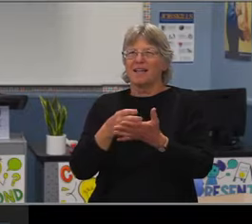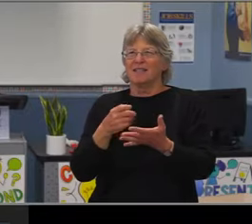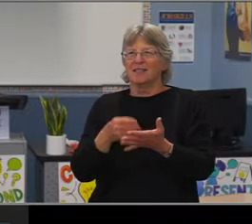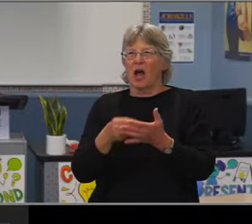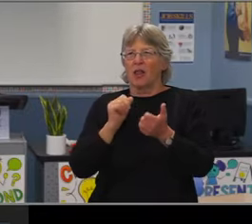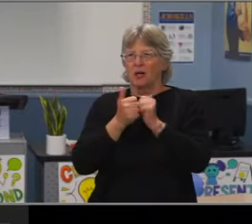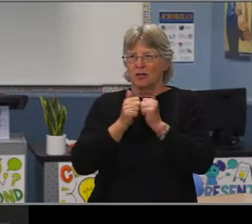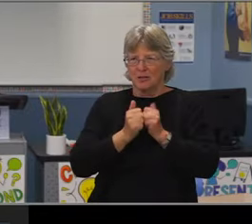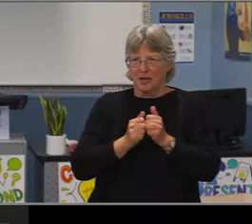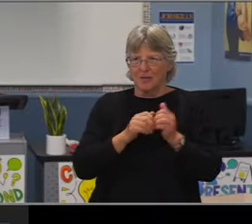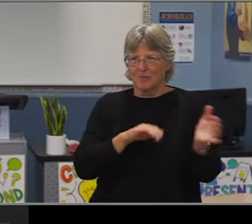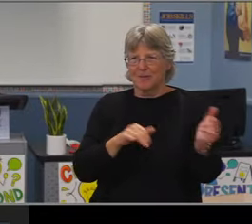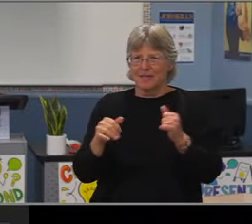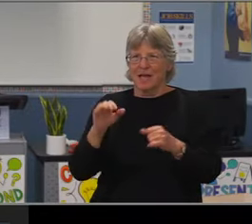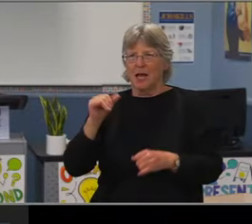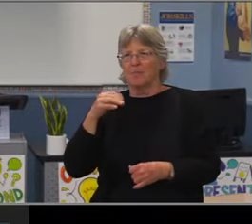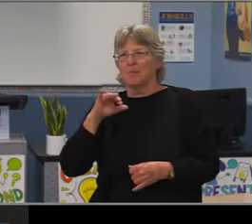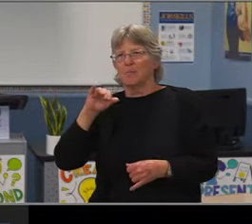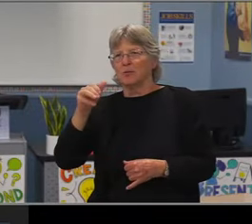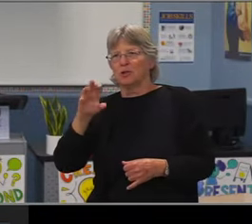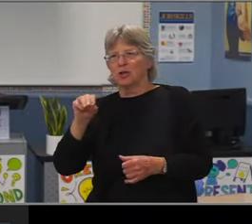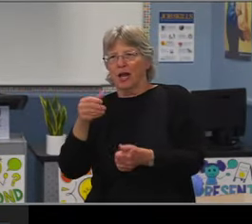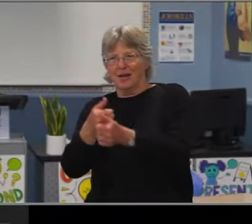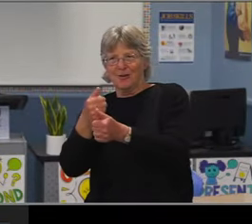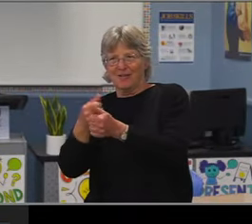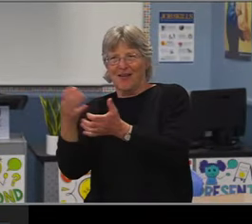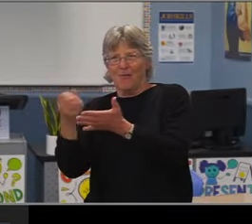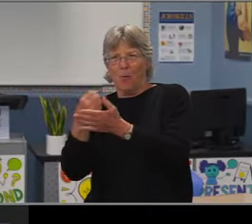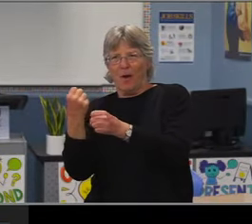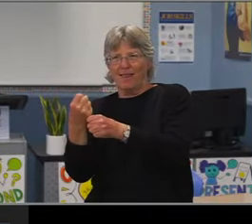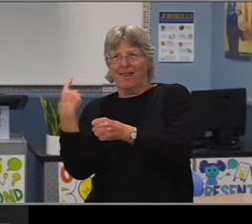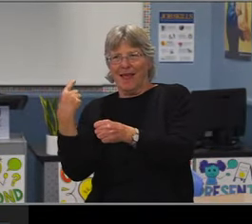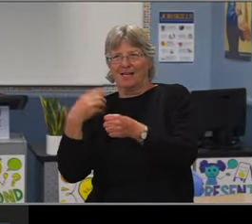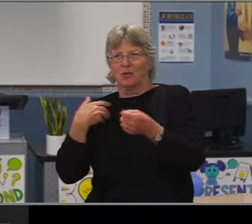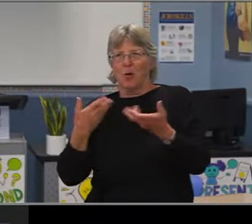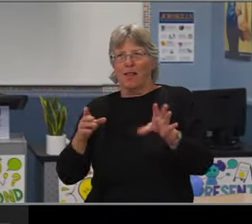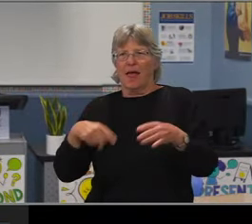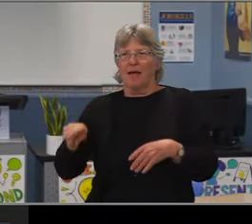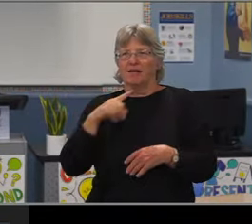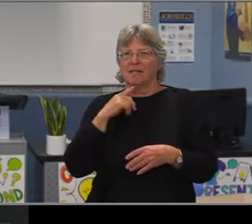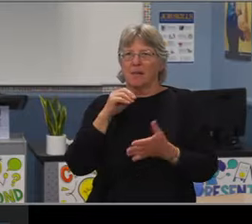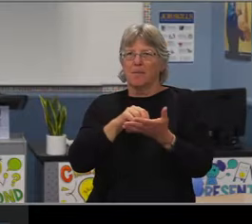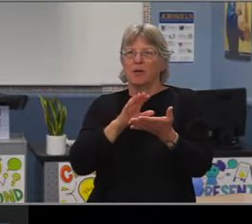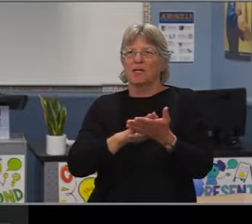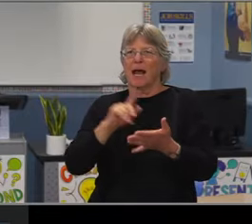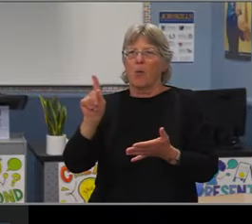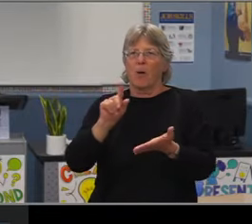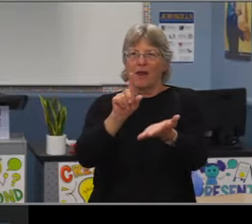and ability to serve our families. Each is leaving a legacy that will live on in this district for years to come.